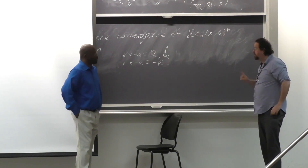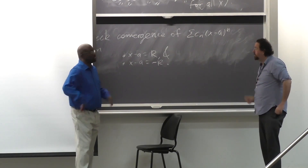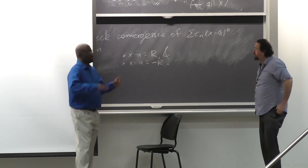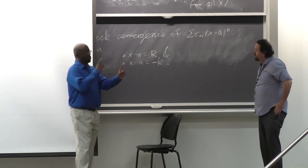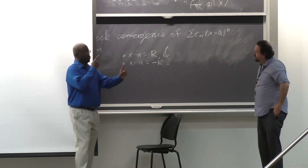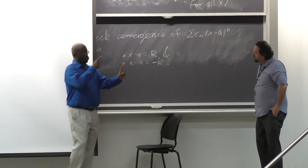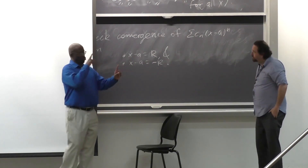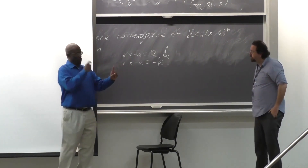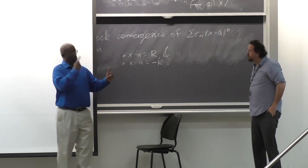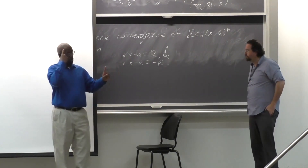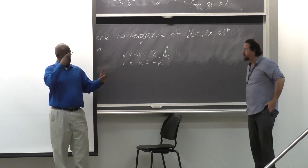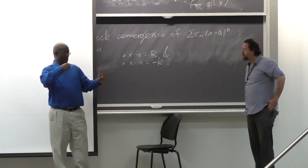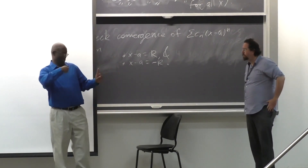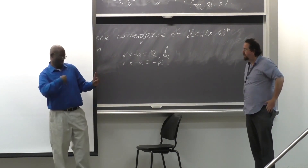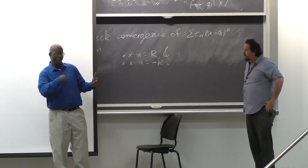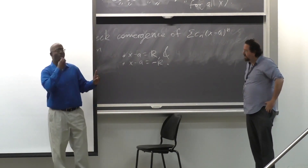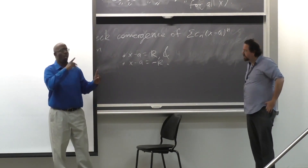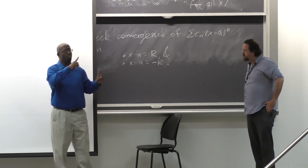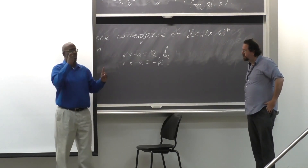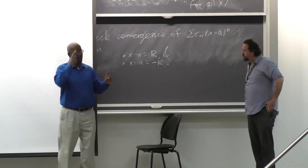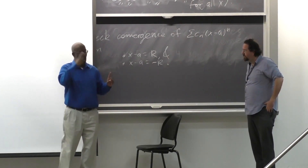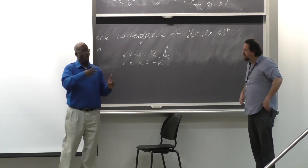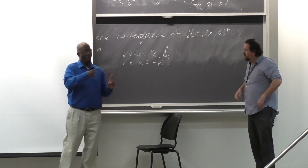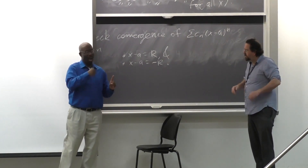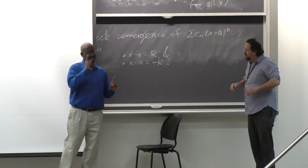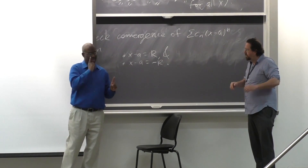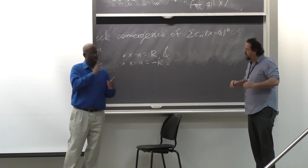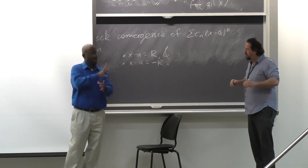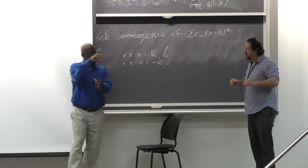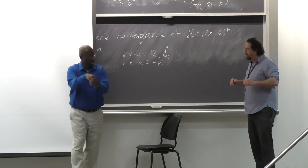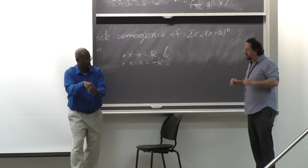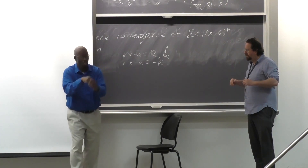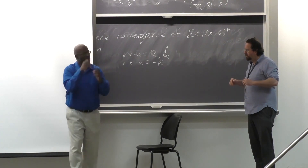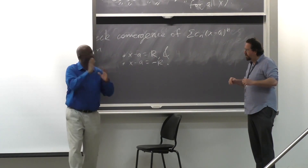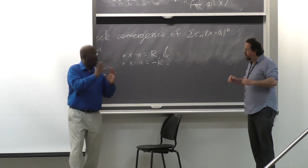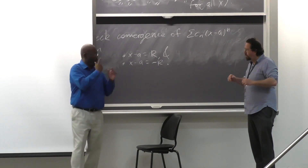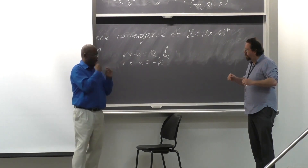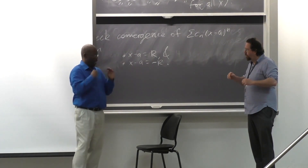and being be able to socialize and integrate with a larger hearing community?